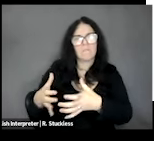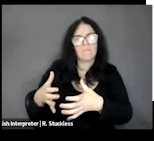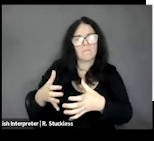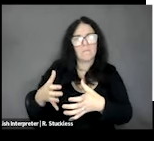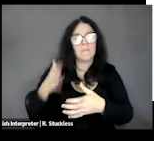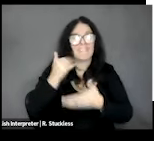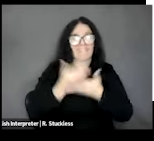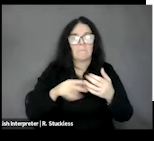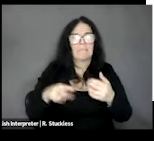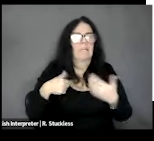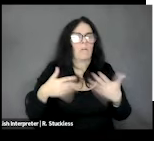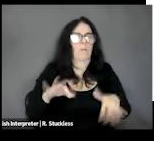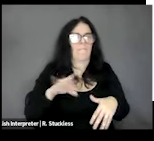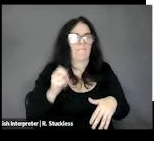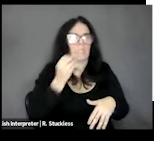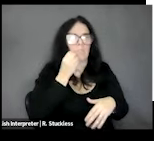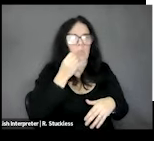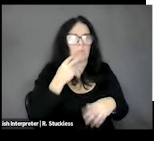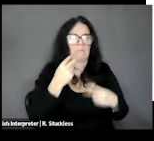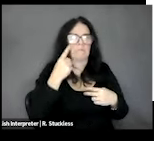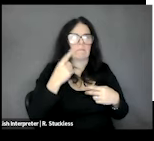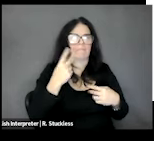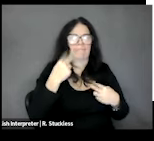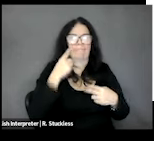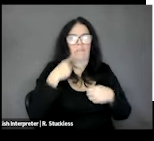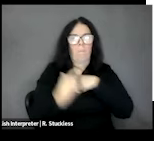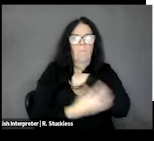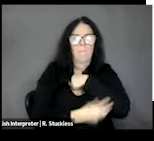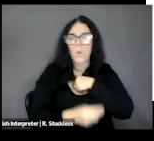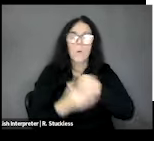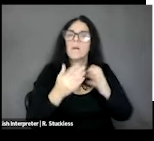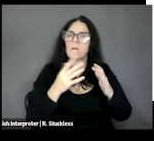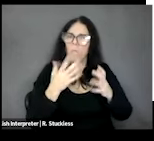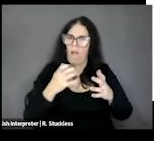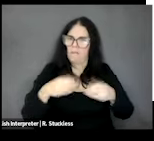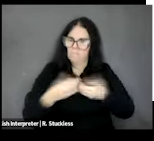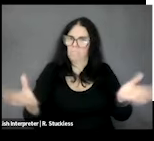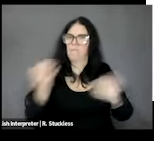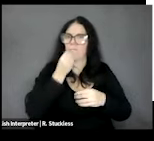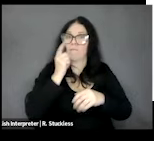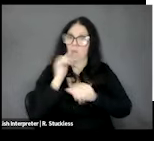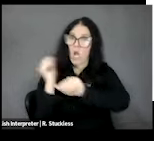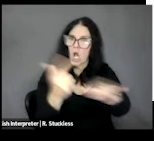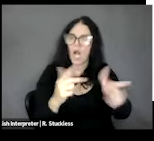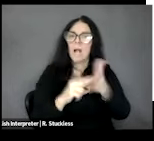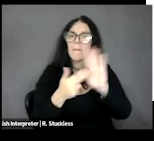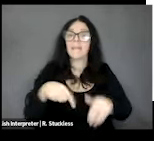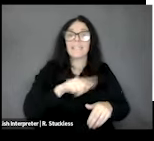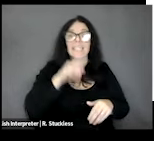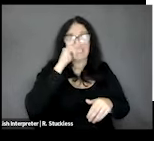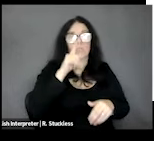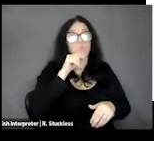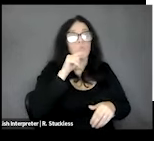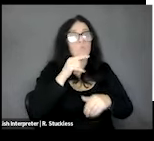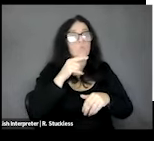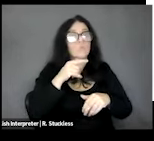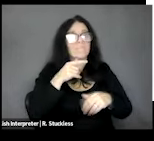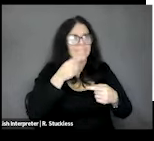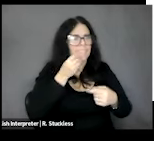for kids so that kids who are low income just don't feel stigmatized by only